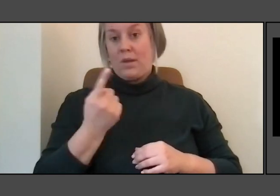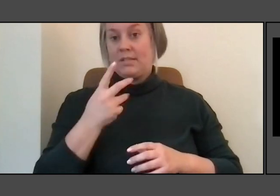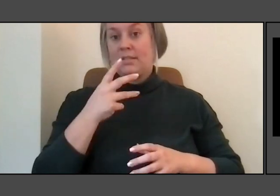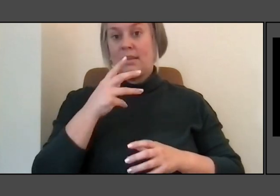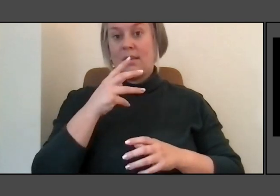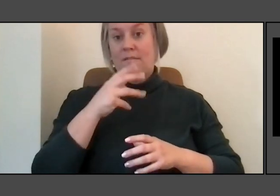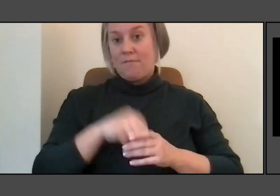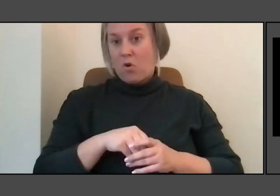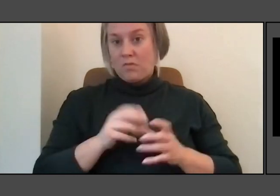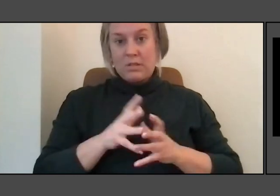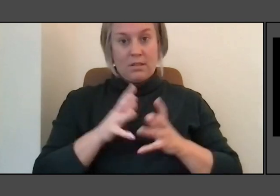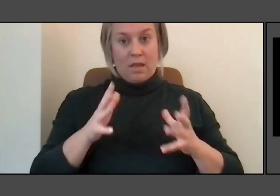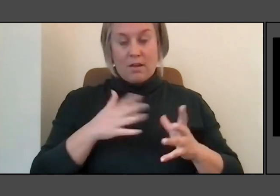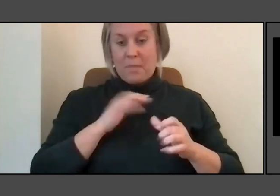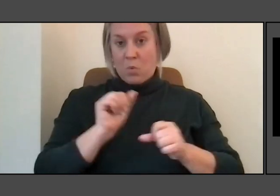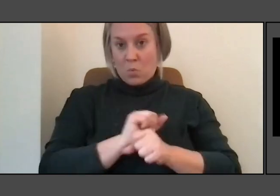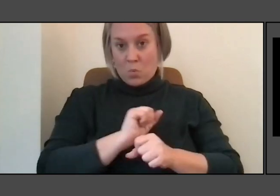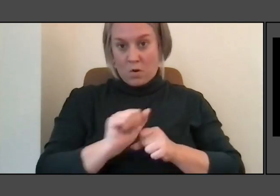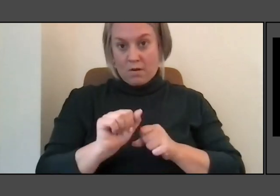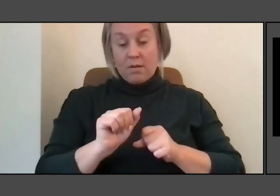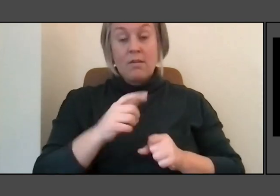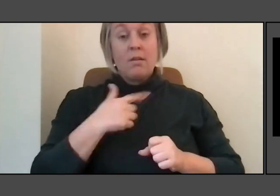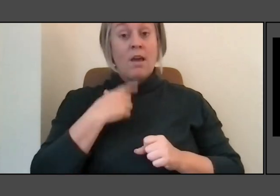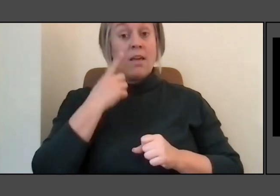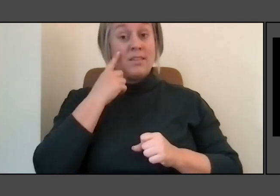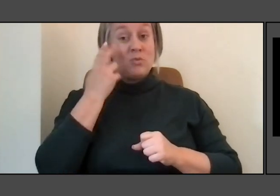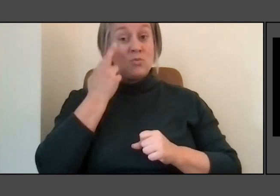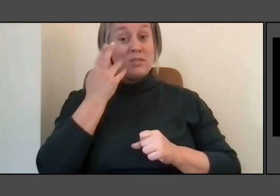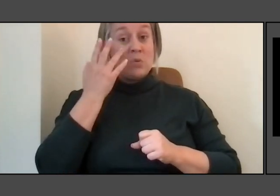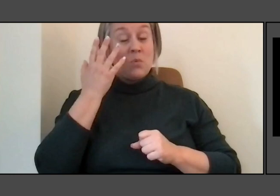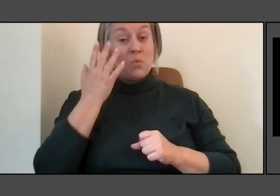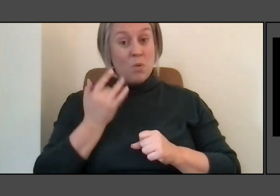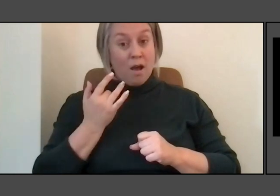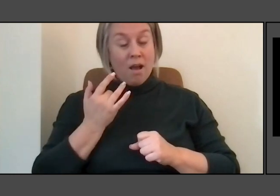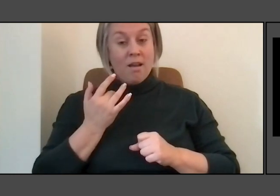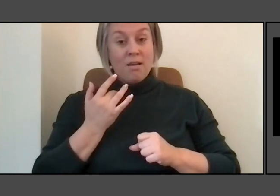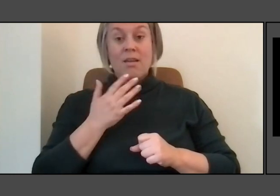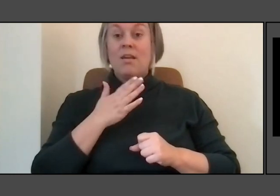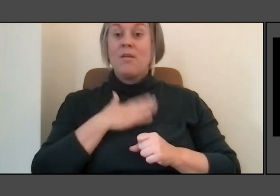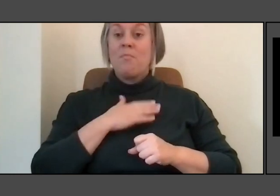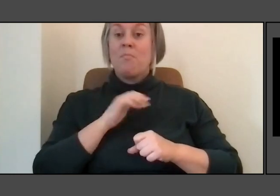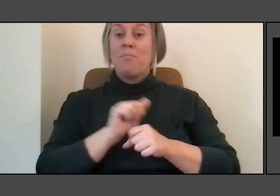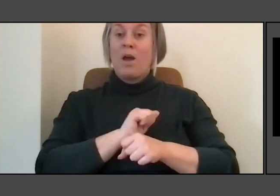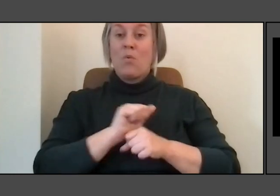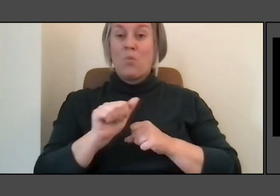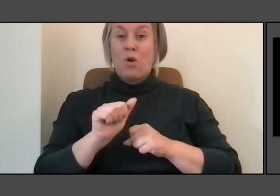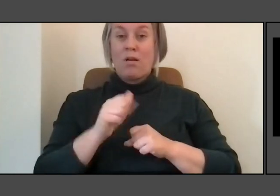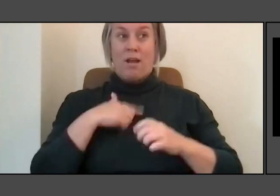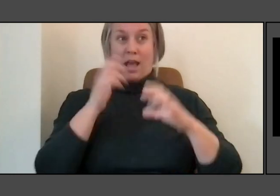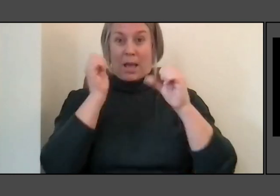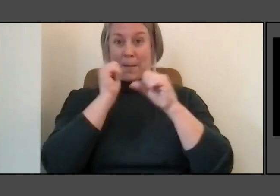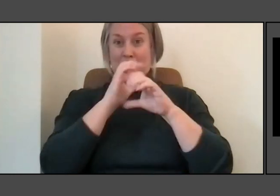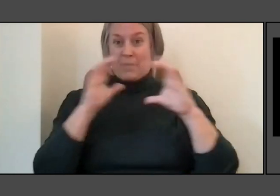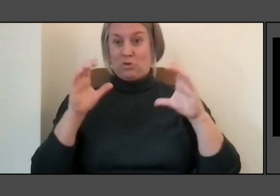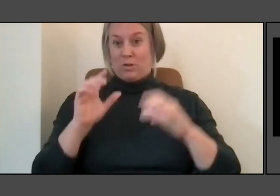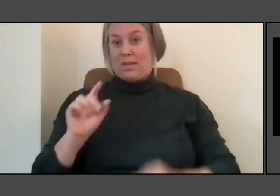And I think it's because I do sort of see my work as a tripartite I have the memorials, I have the art, I have the architecture.